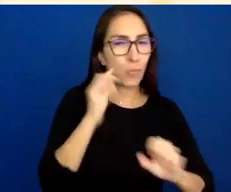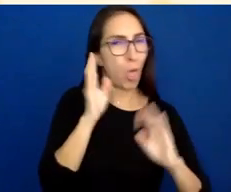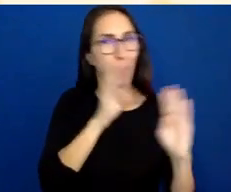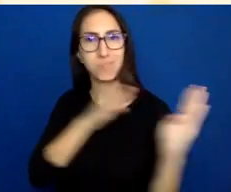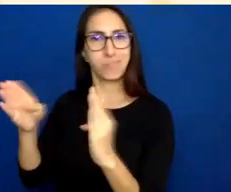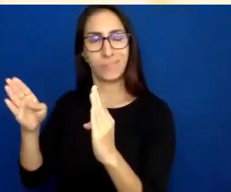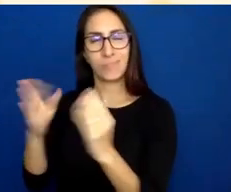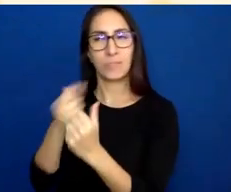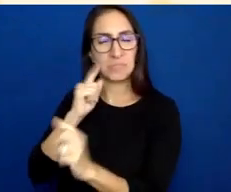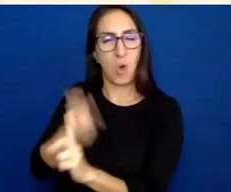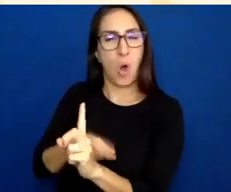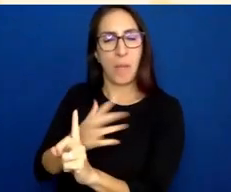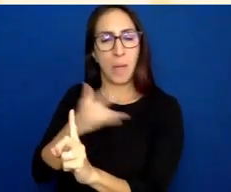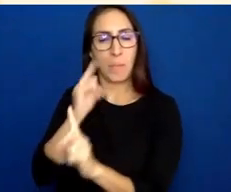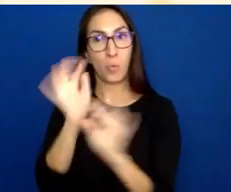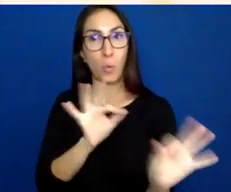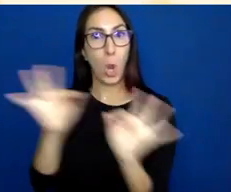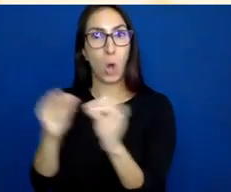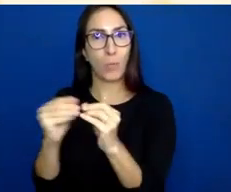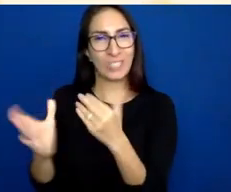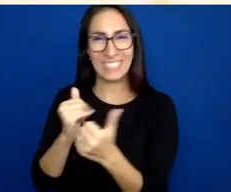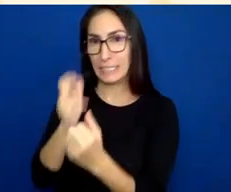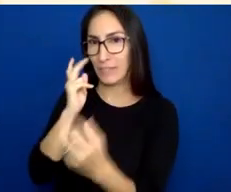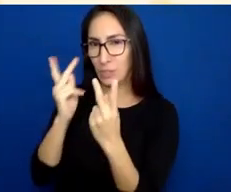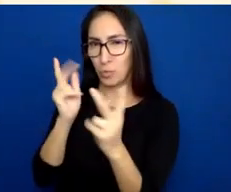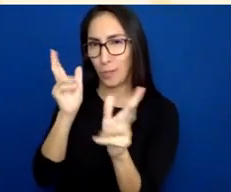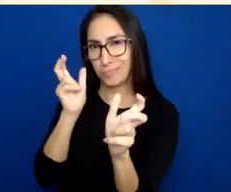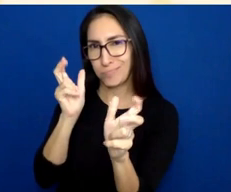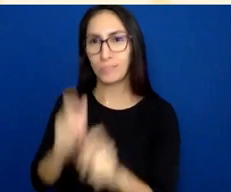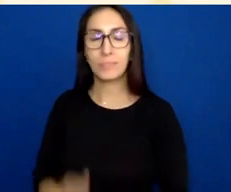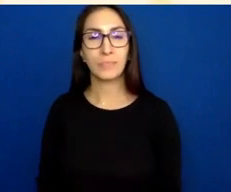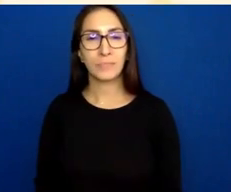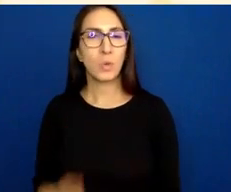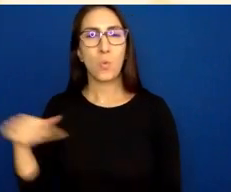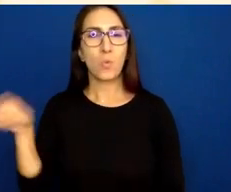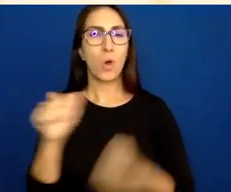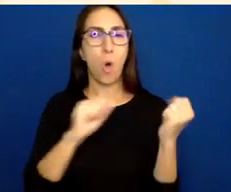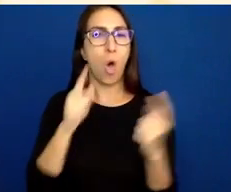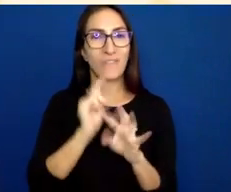We're all busy people. We all like to get in and get out, learn things quickly, read things quickly.